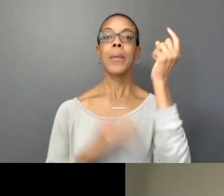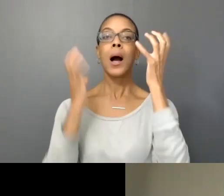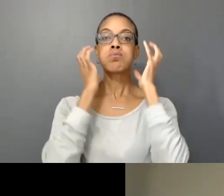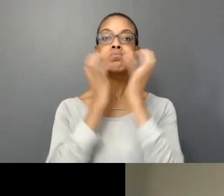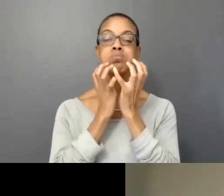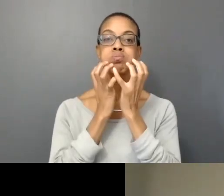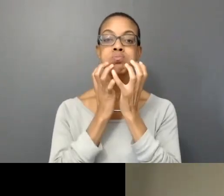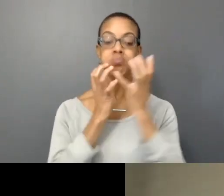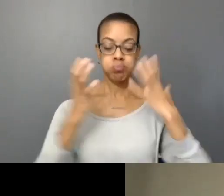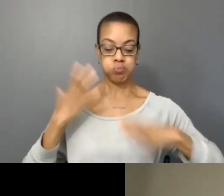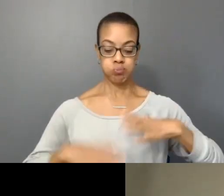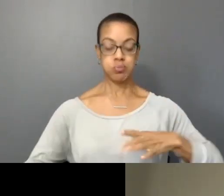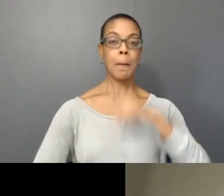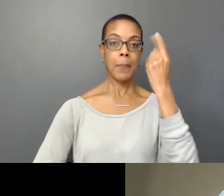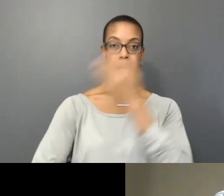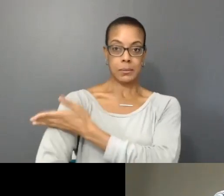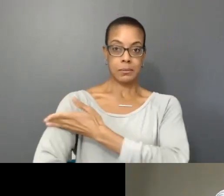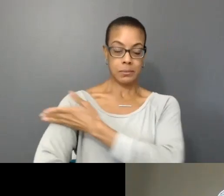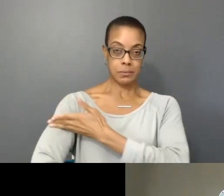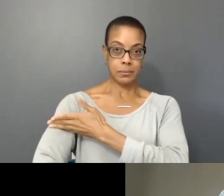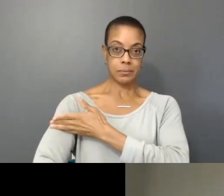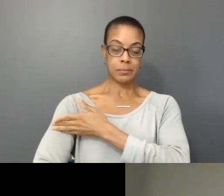black t-shirt and a dark blue cap.